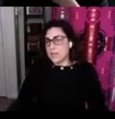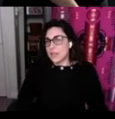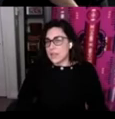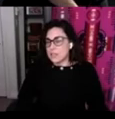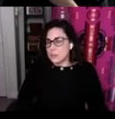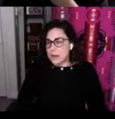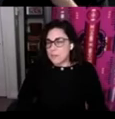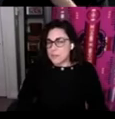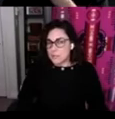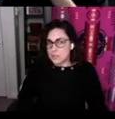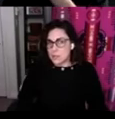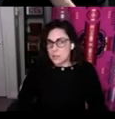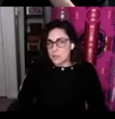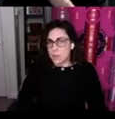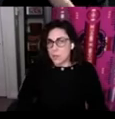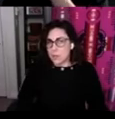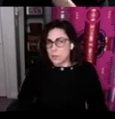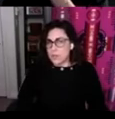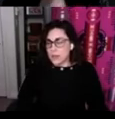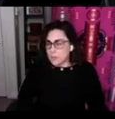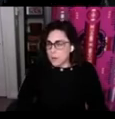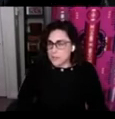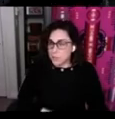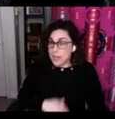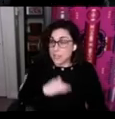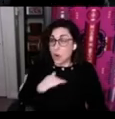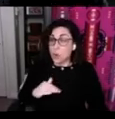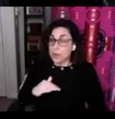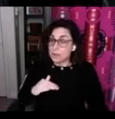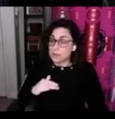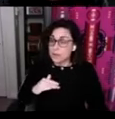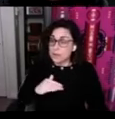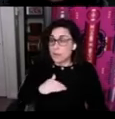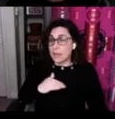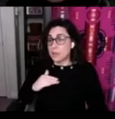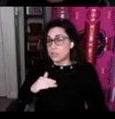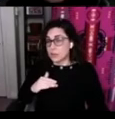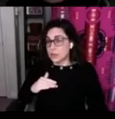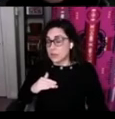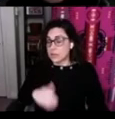they do have a concern though about what we think about as plateauing in language learning